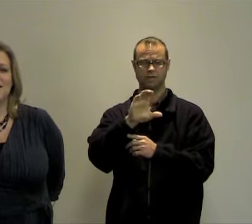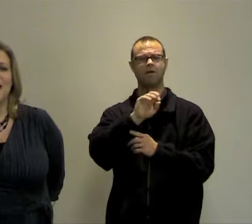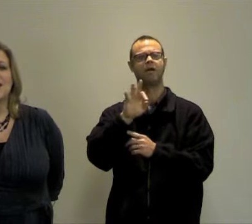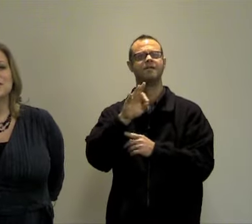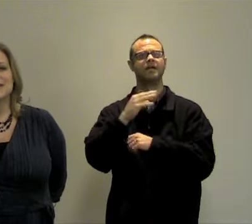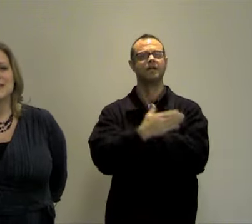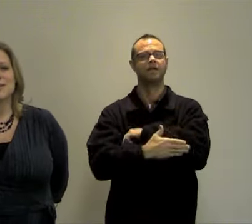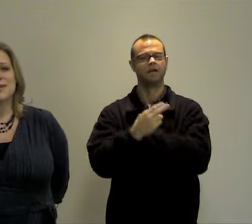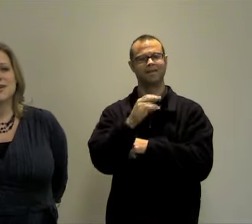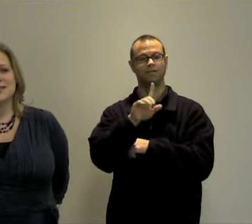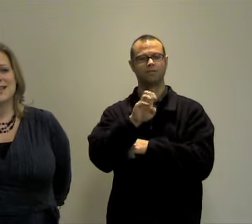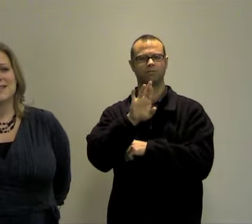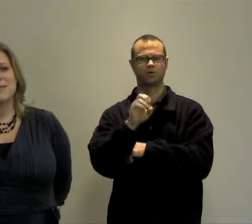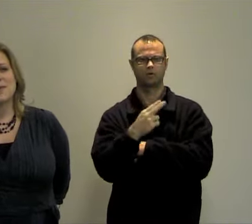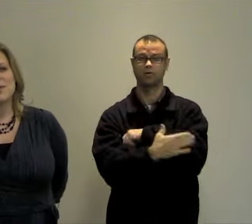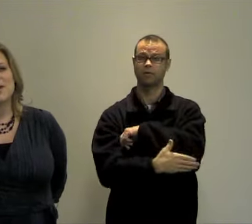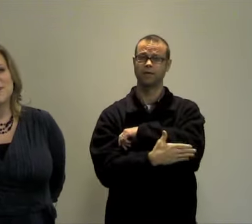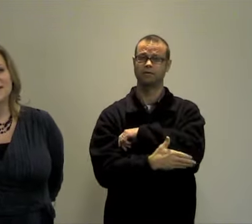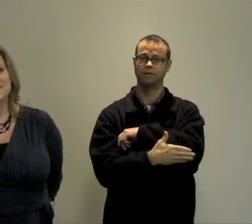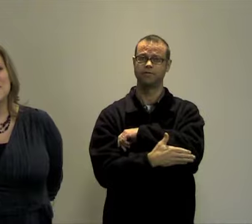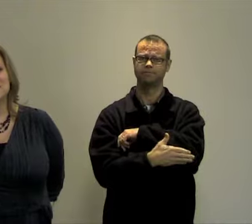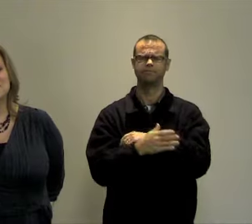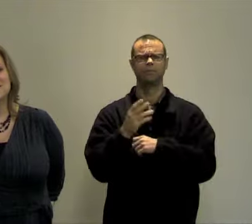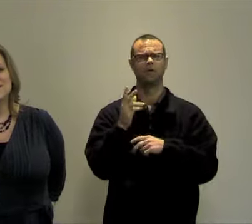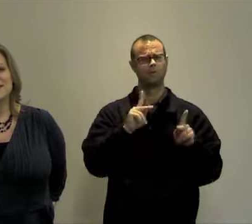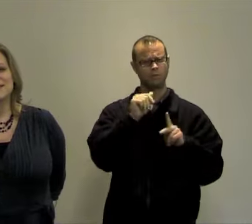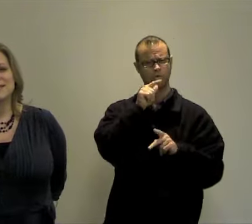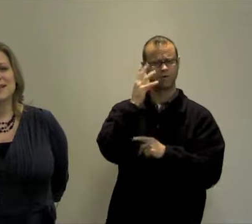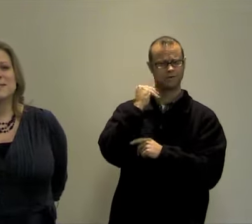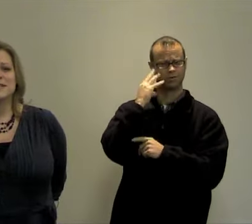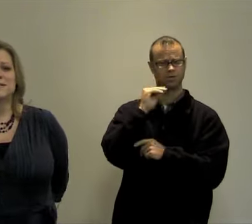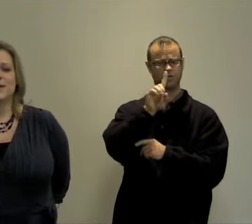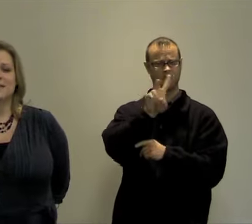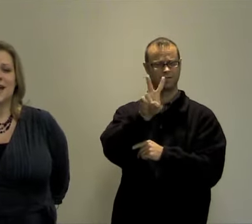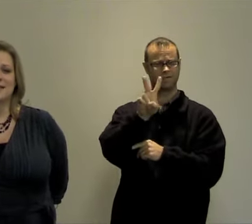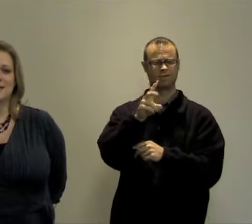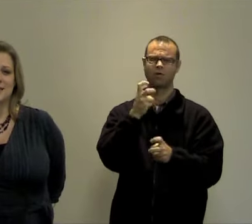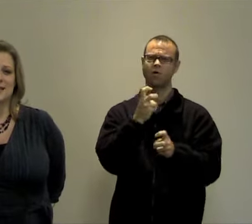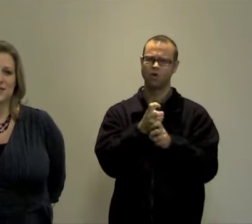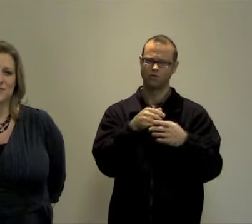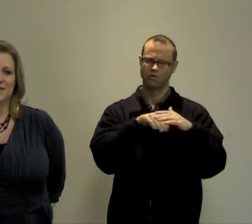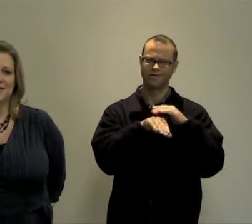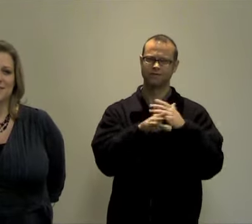At FJC we understand that when people are impacted by domestic violence it can be difficult to access needed services.